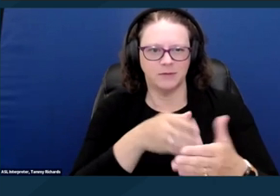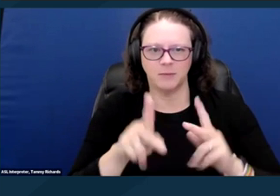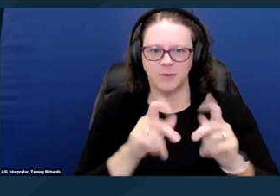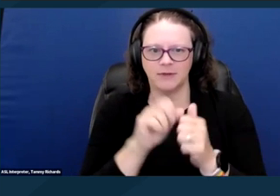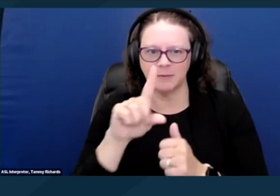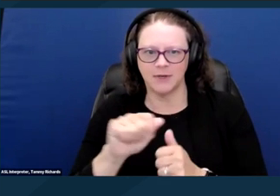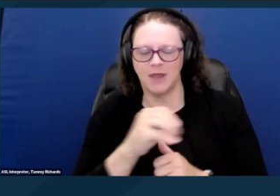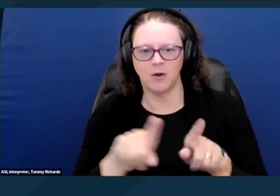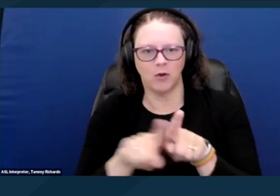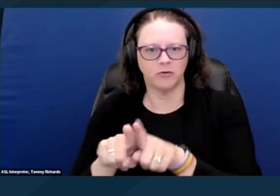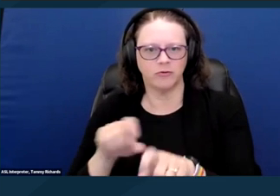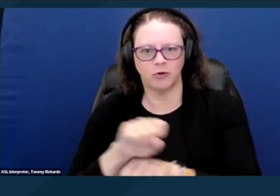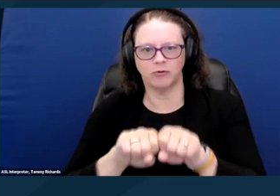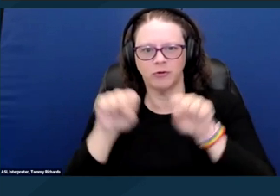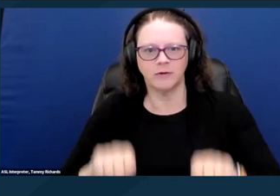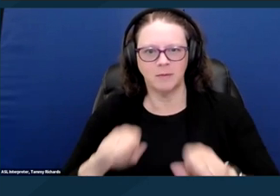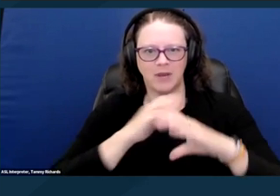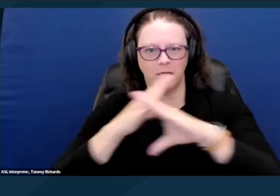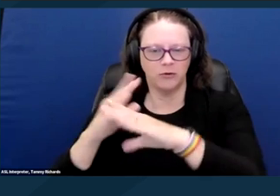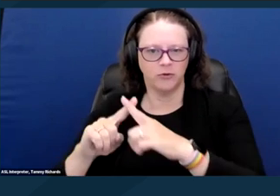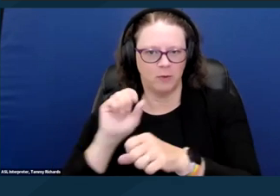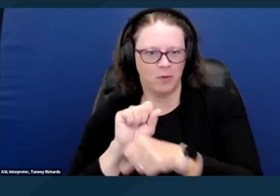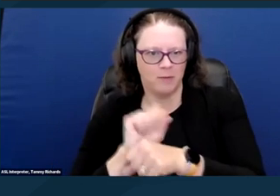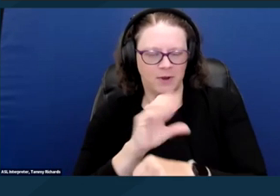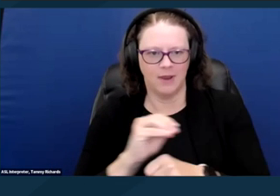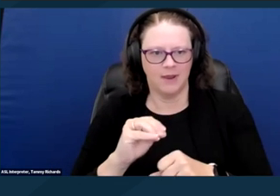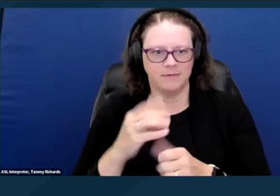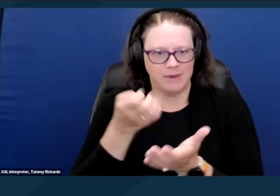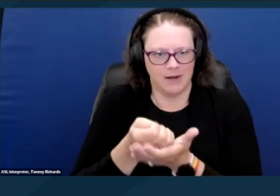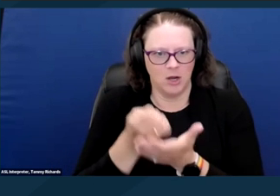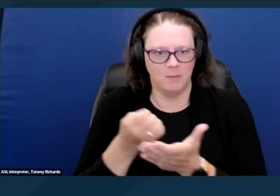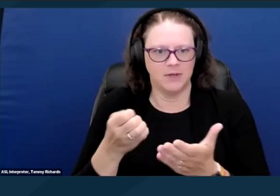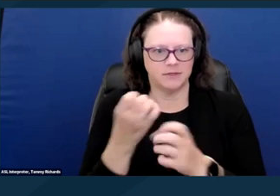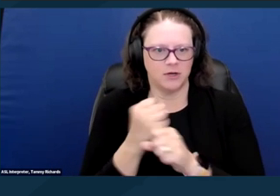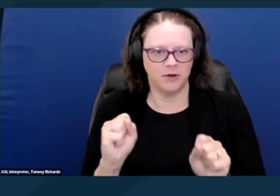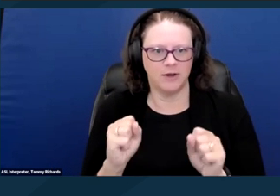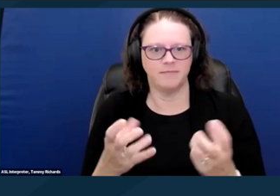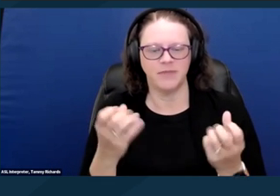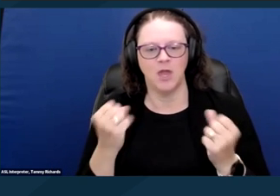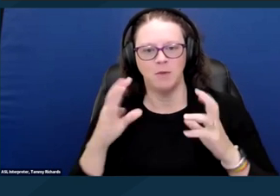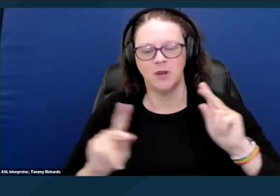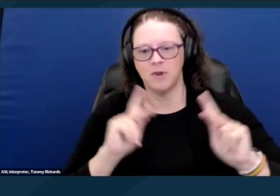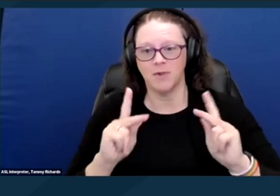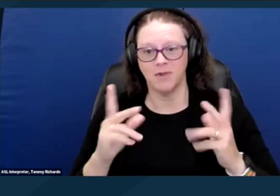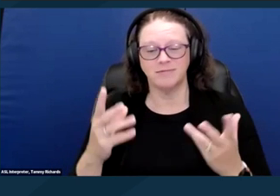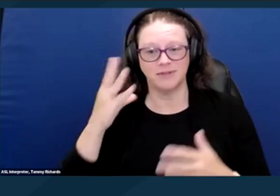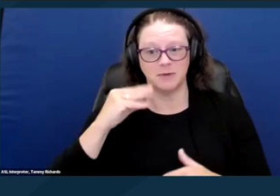For example, the lack of educational opportunities, bias in employment hiring processes,